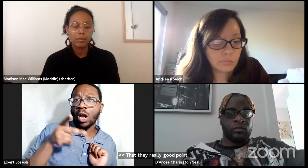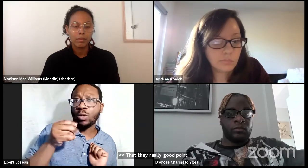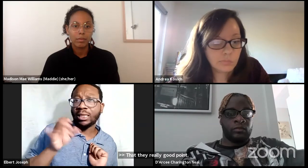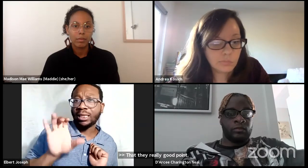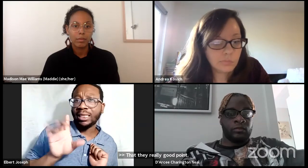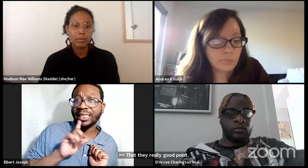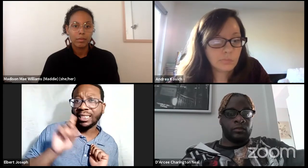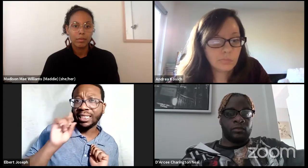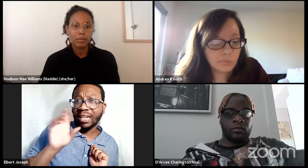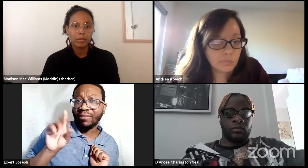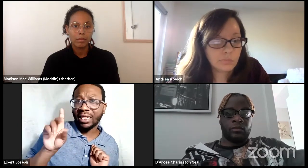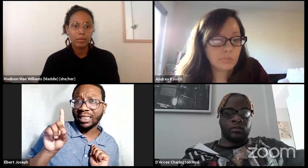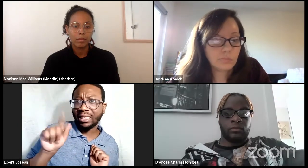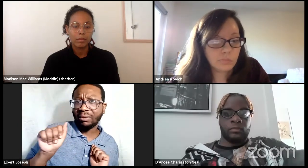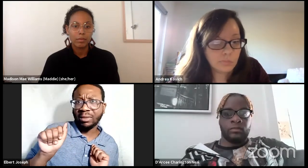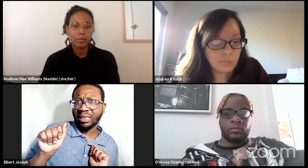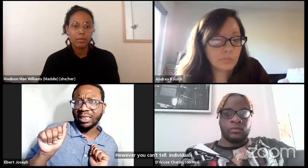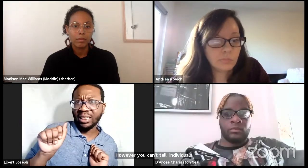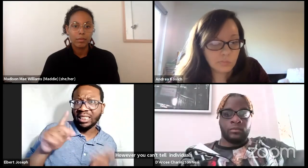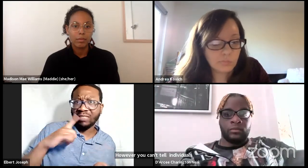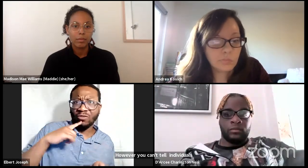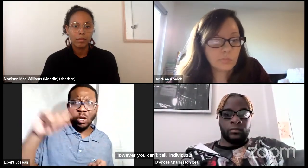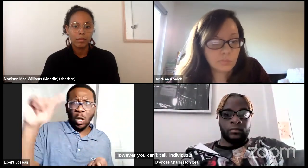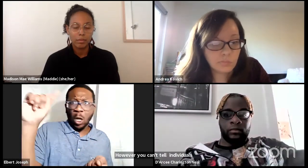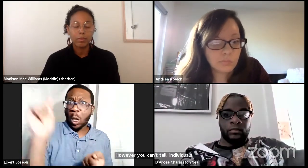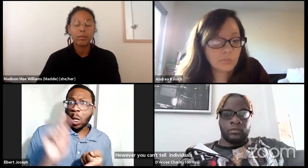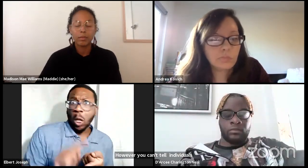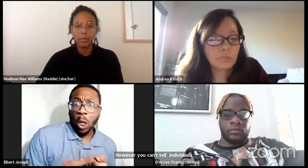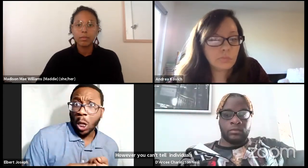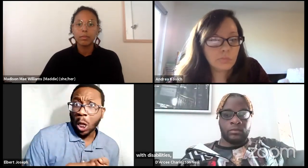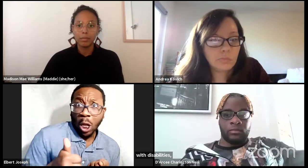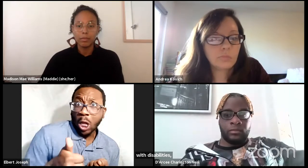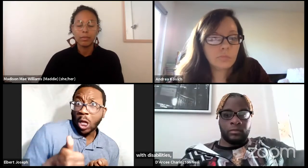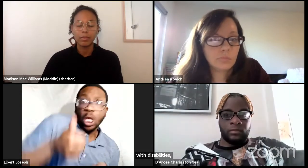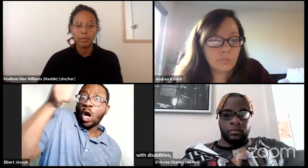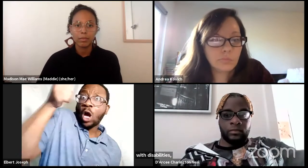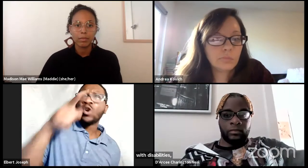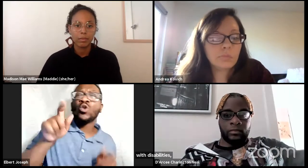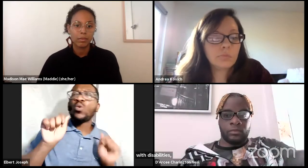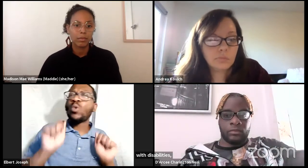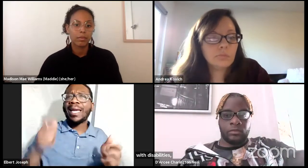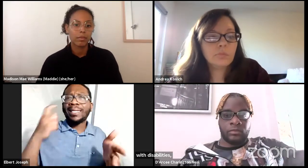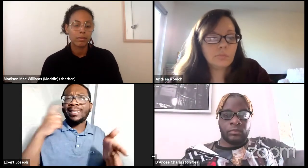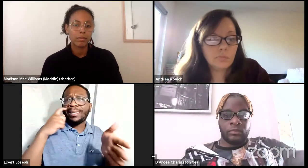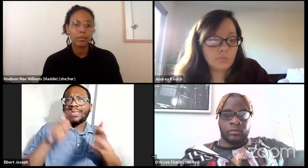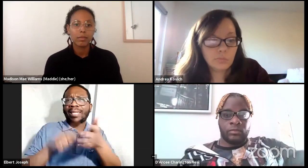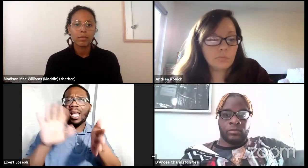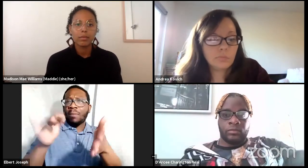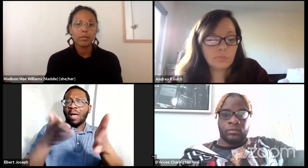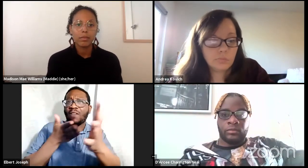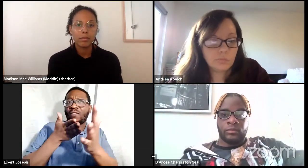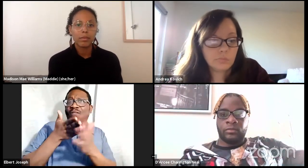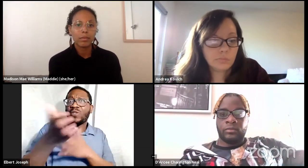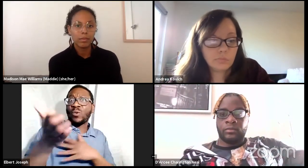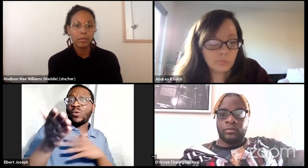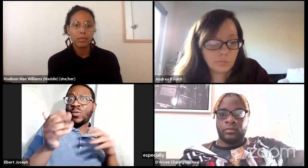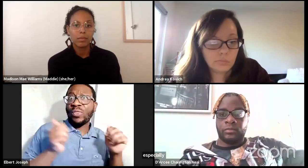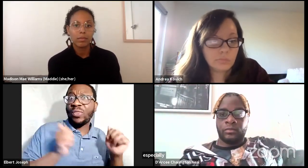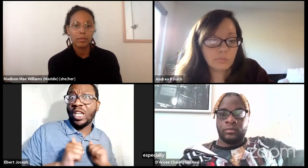especially within black and brown and indigenous communities. Those who have disabilities, they're actually the lowest in terms of data.